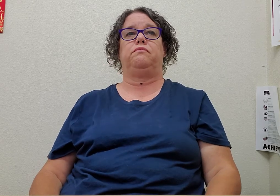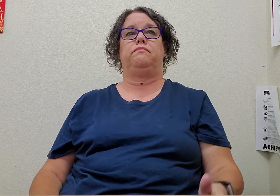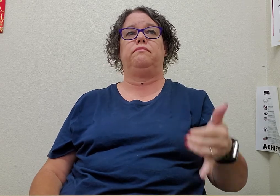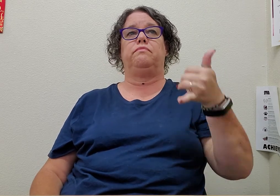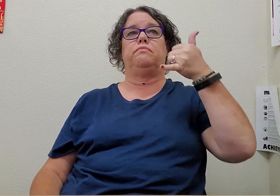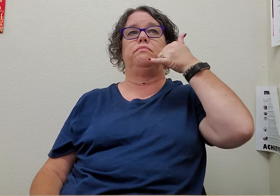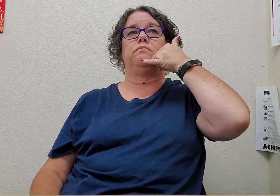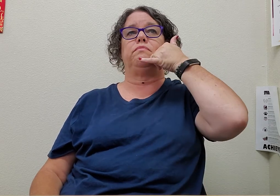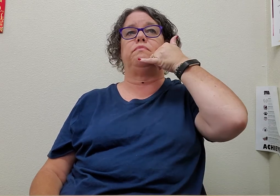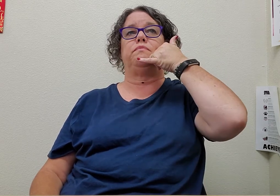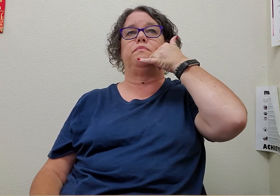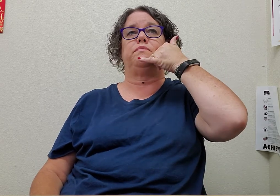phone